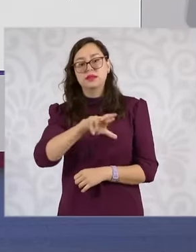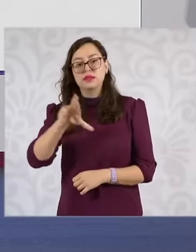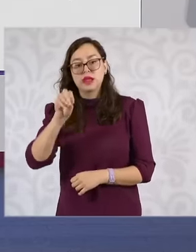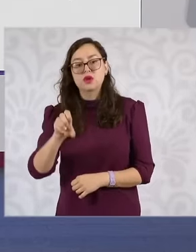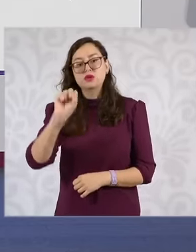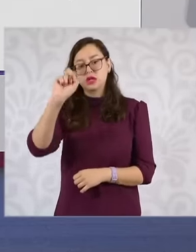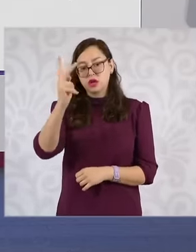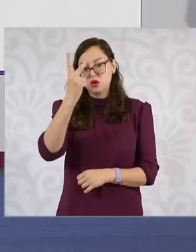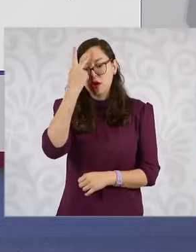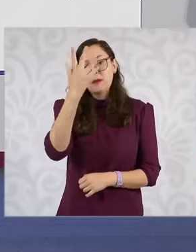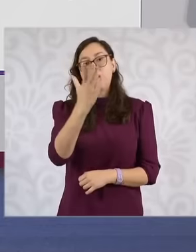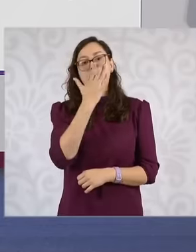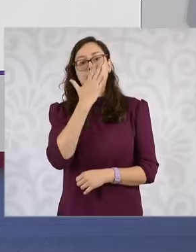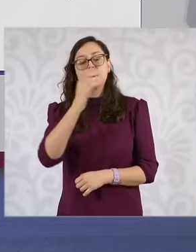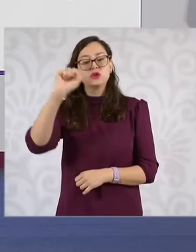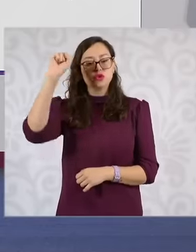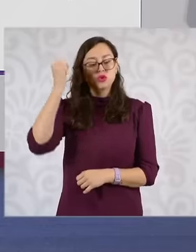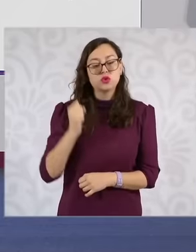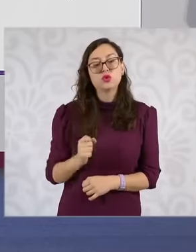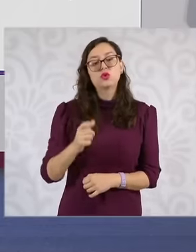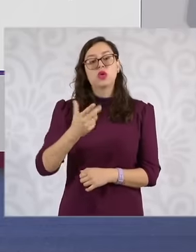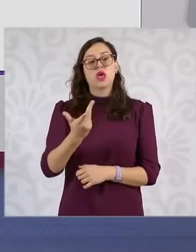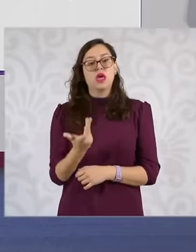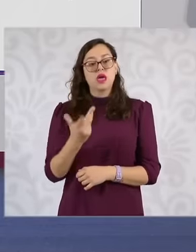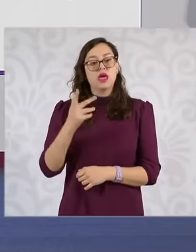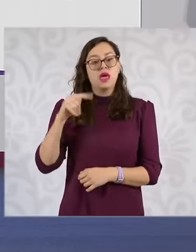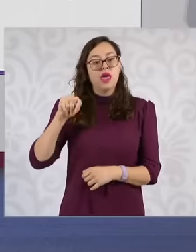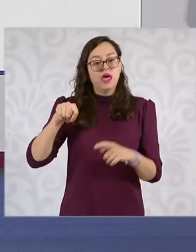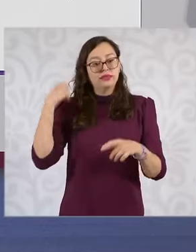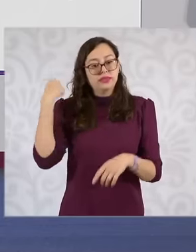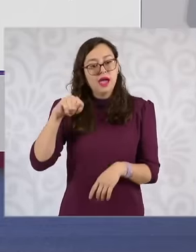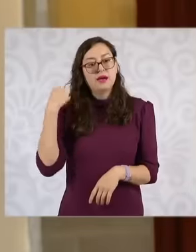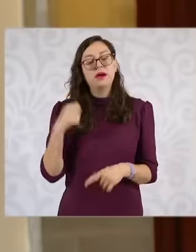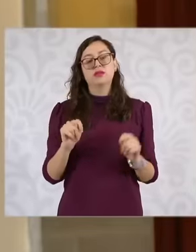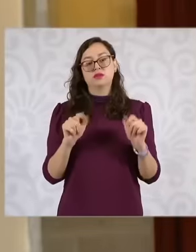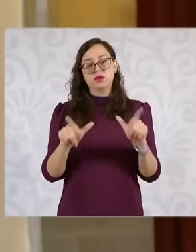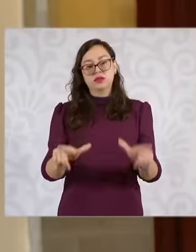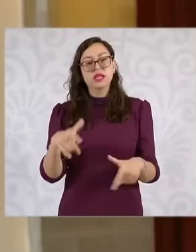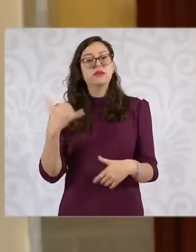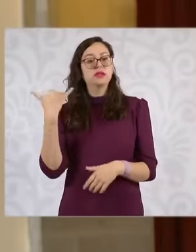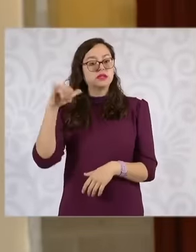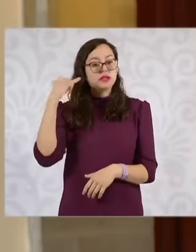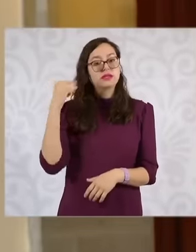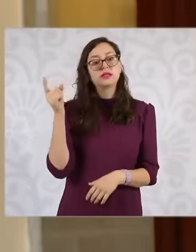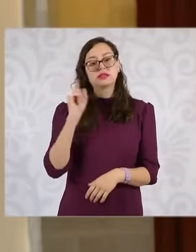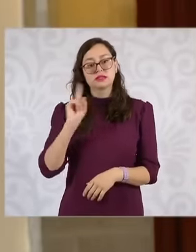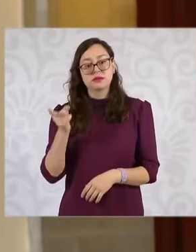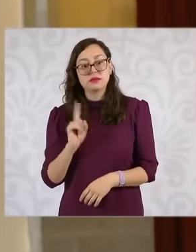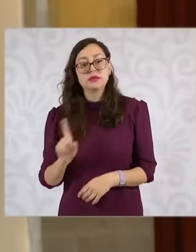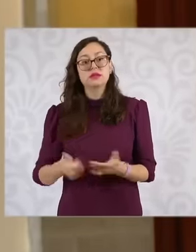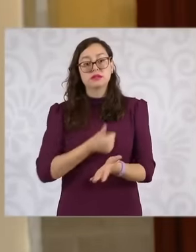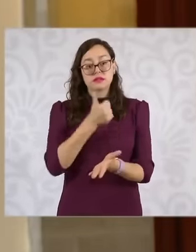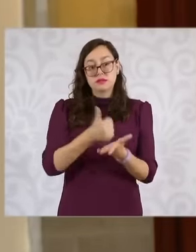Potosí Sinaloa Sonora Tabasco Tamaulipas Tascala Veracruz Yucatán Zacatecas and Mexico City